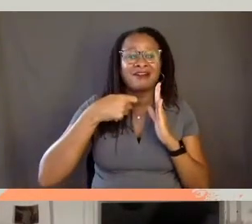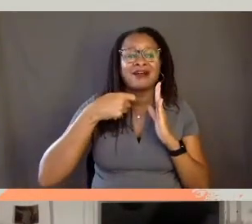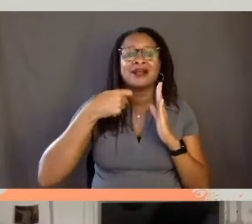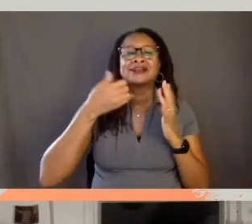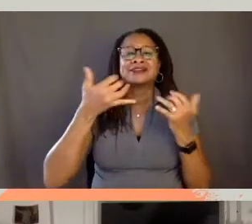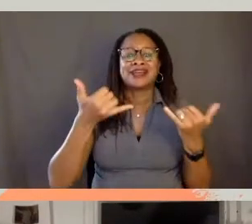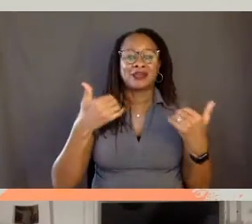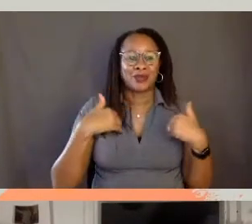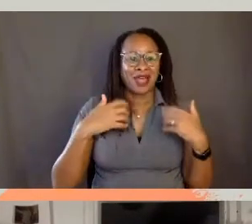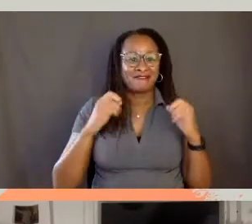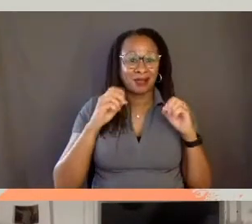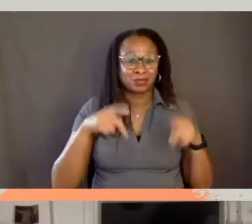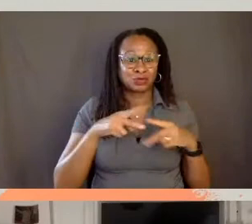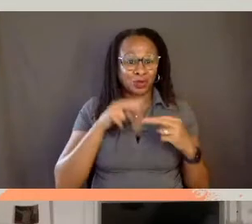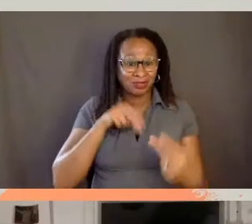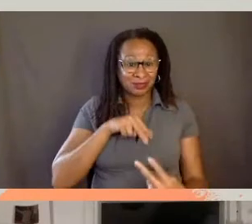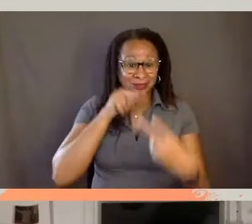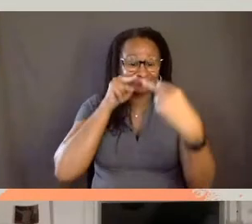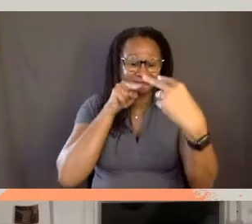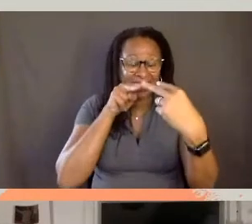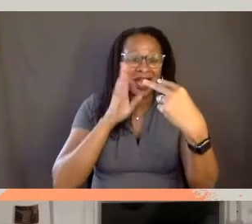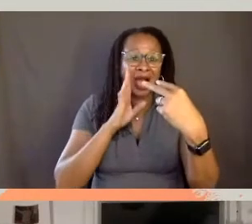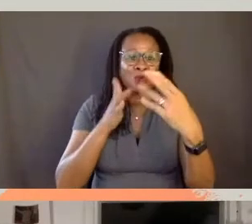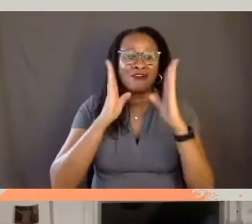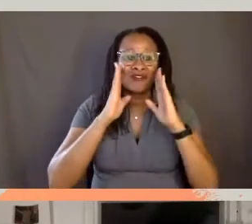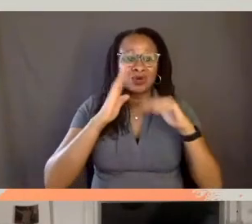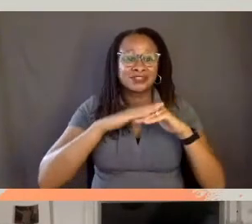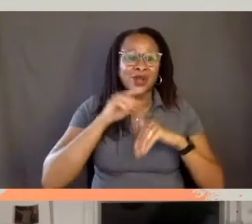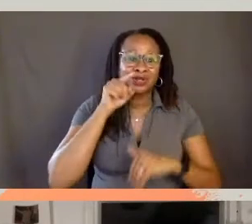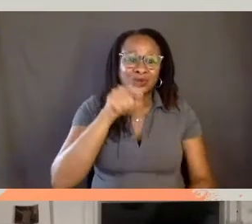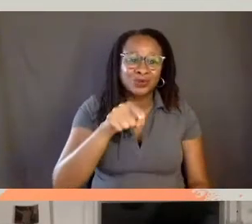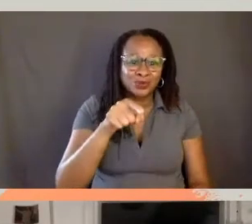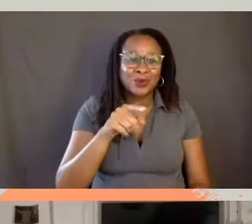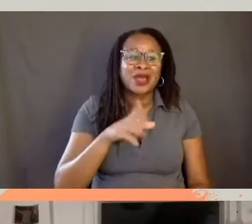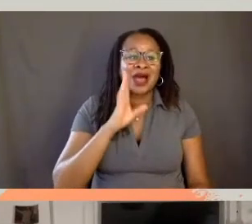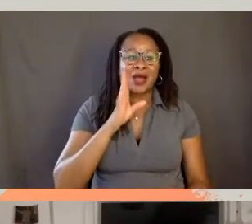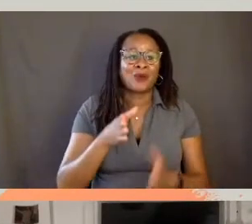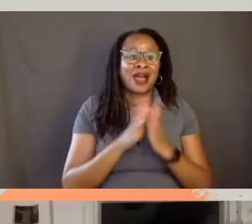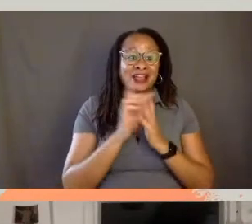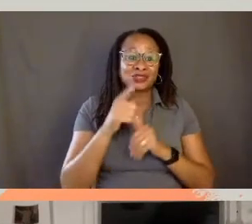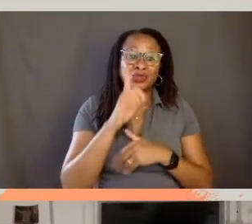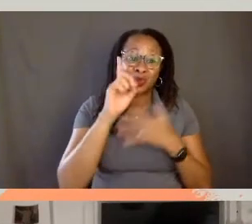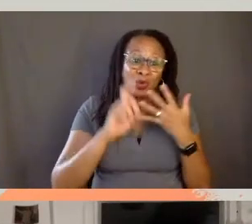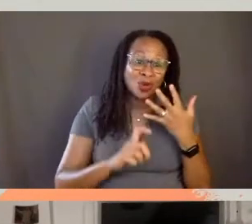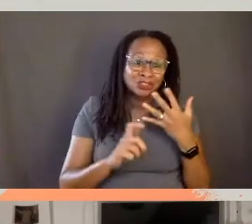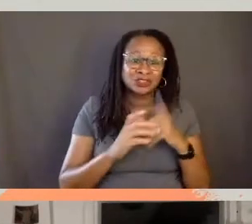to look someone in the eye and say, I'm going to focus on you. And I'm going to ask you questions that I wouldn't ask